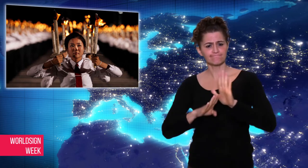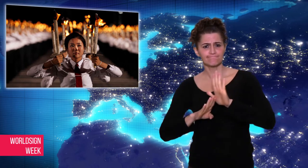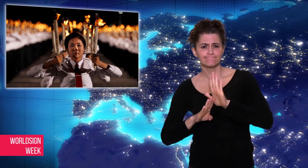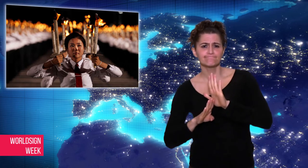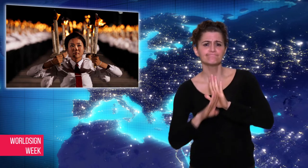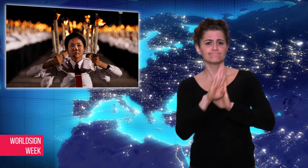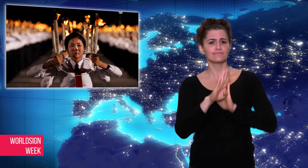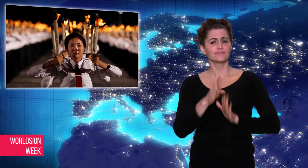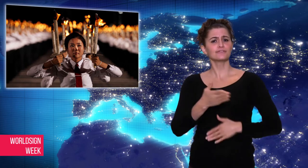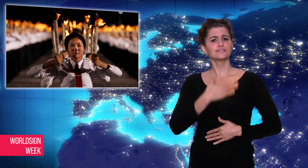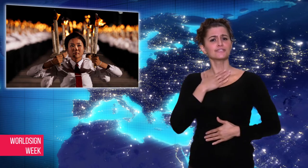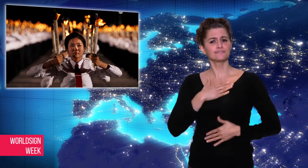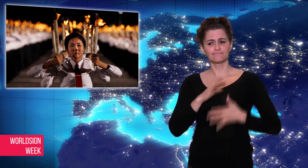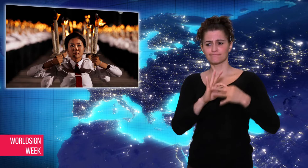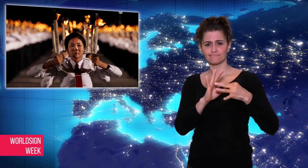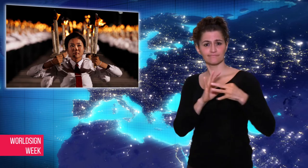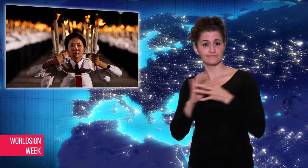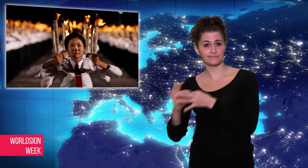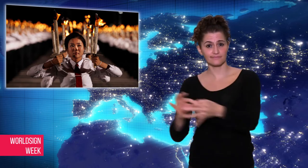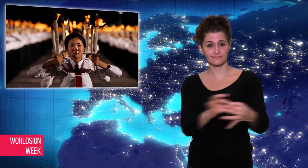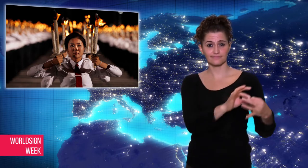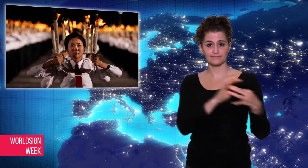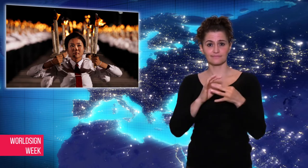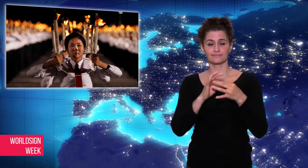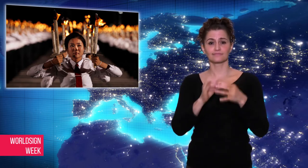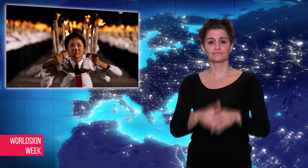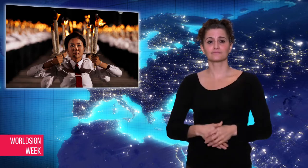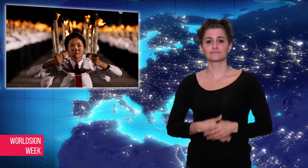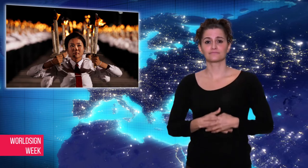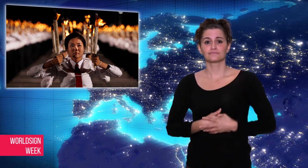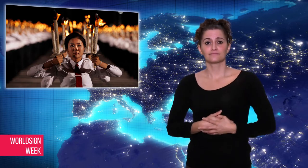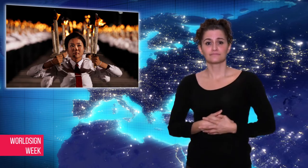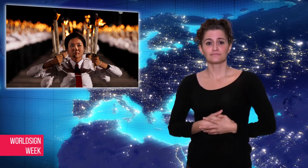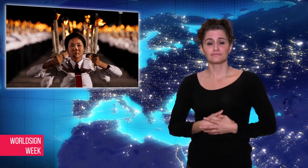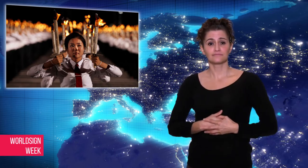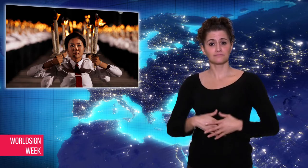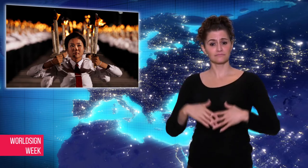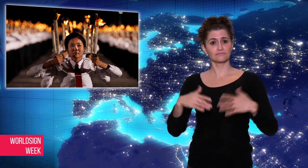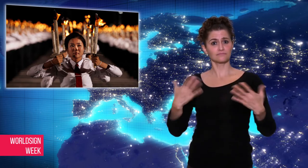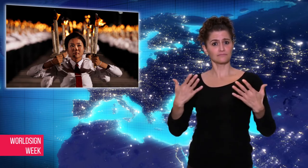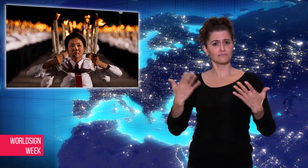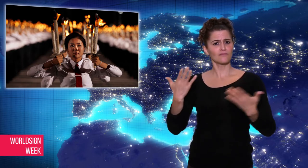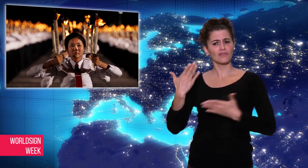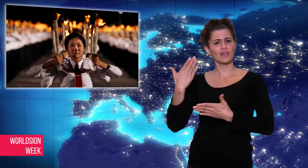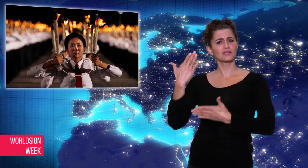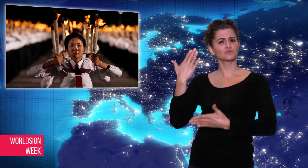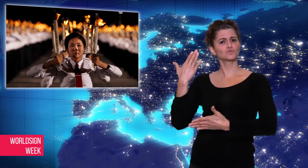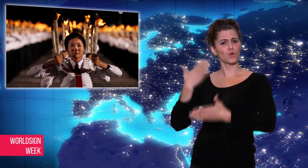been the usual show for North Korea,